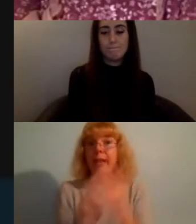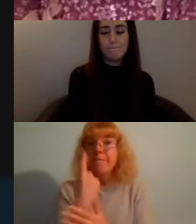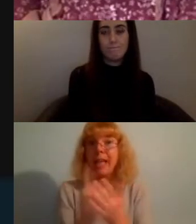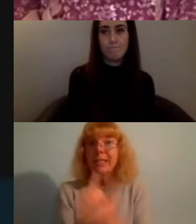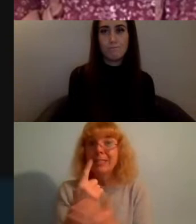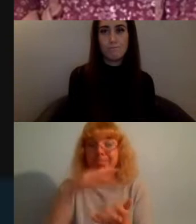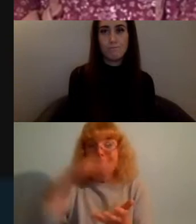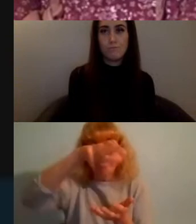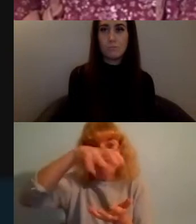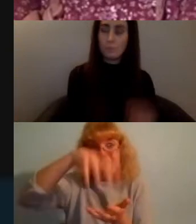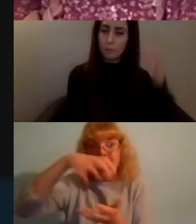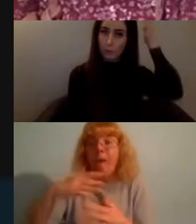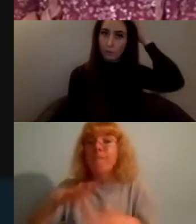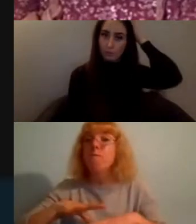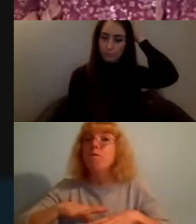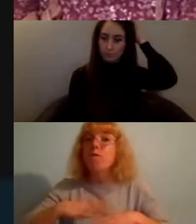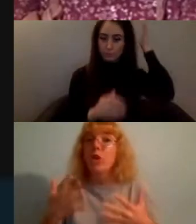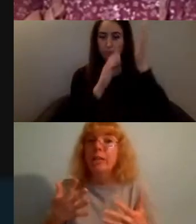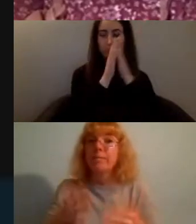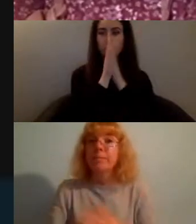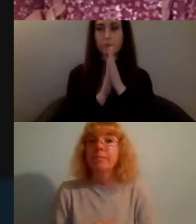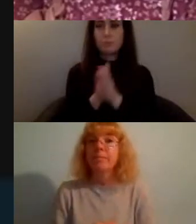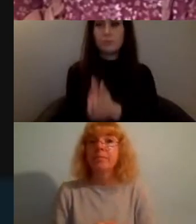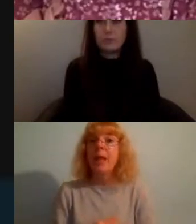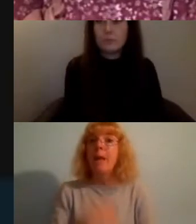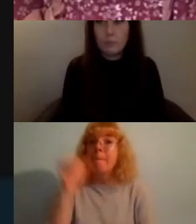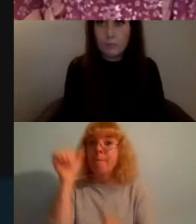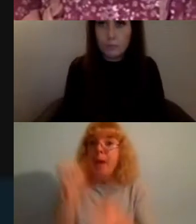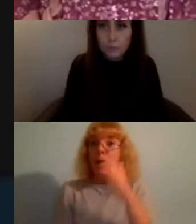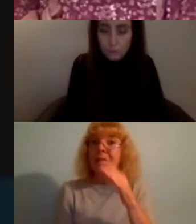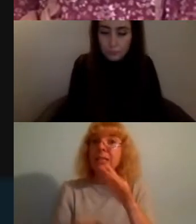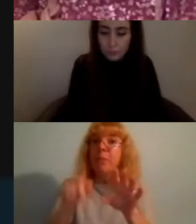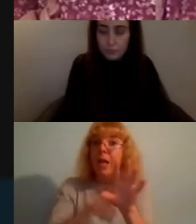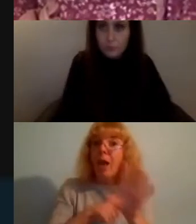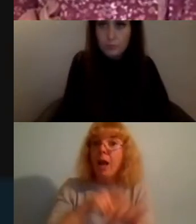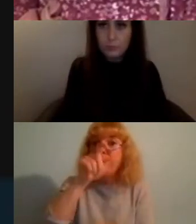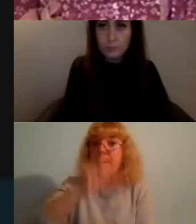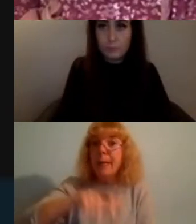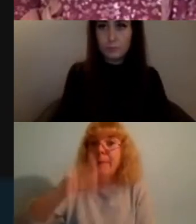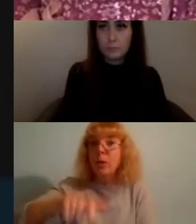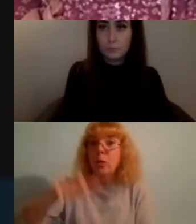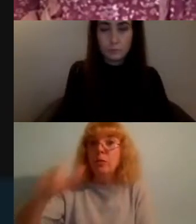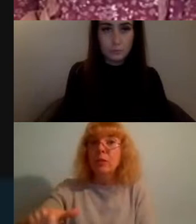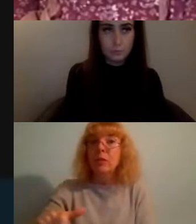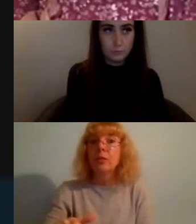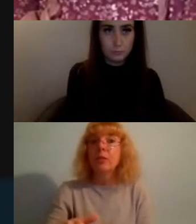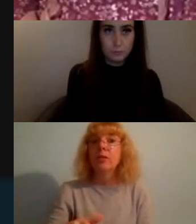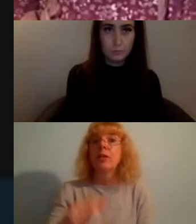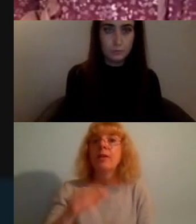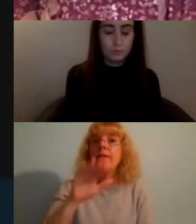are free and they are being pioneered by young people from indigenous communities